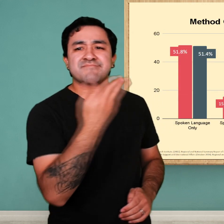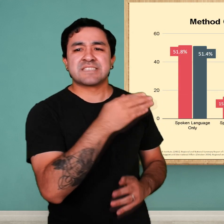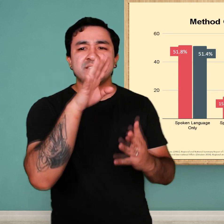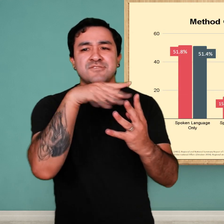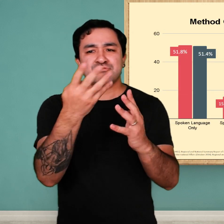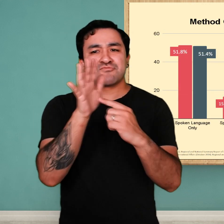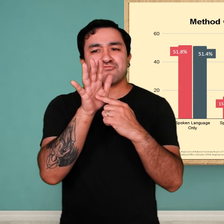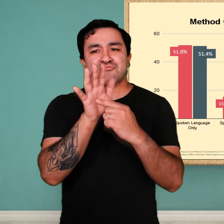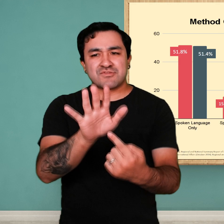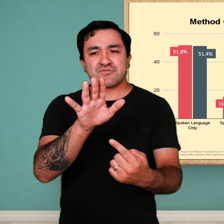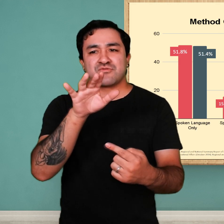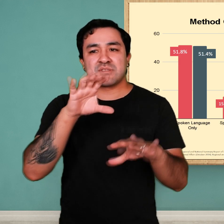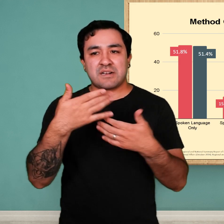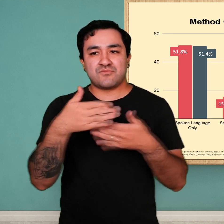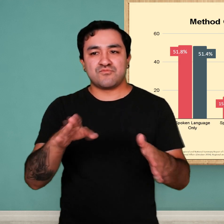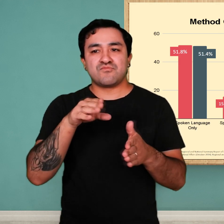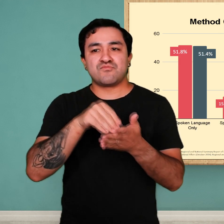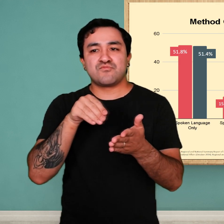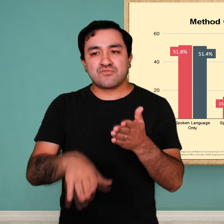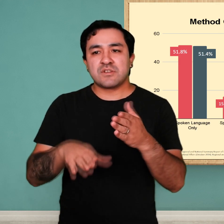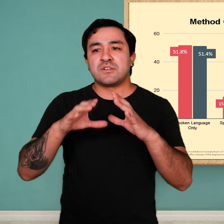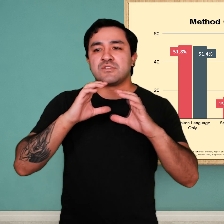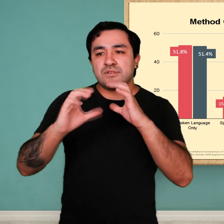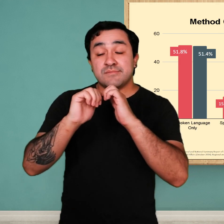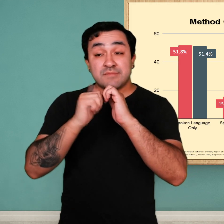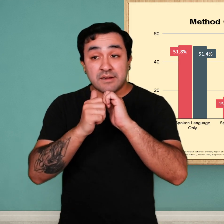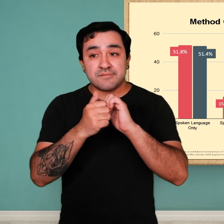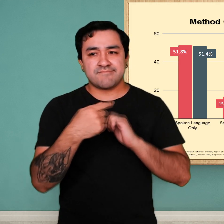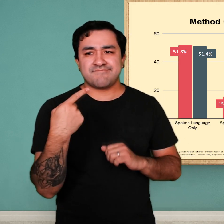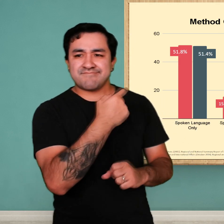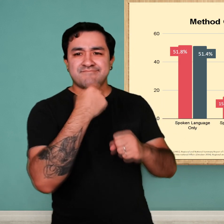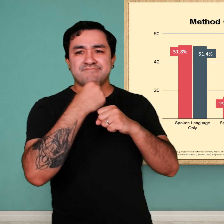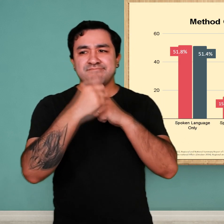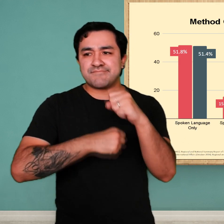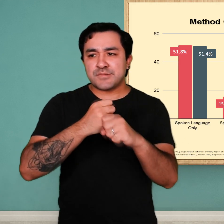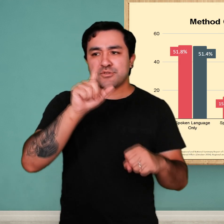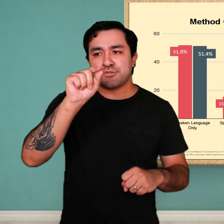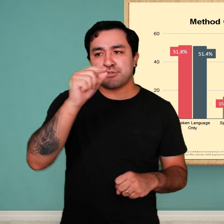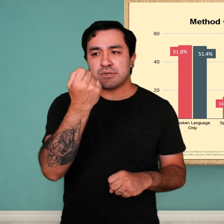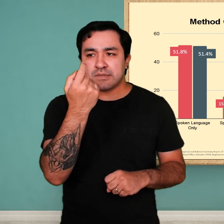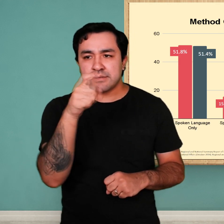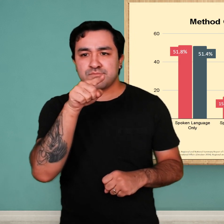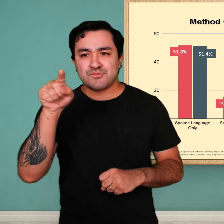This second graph displays Communication Methods in the classroom. Unlike the previous chart,